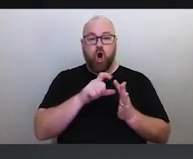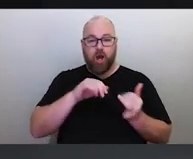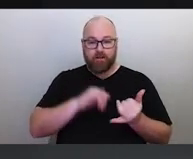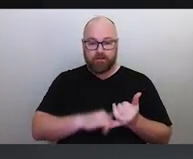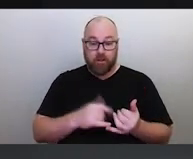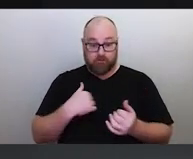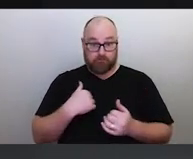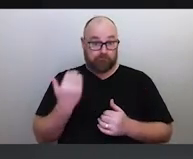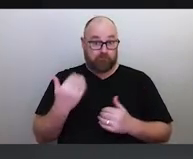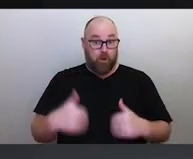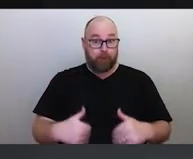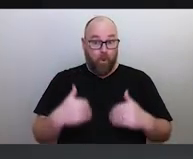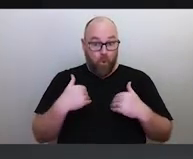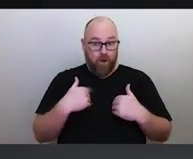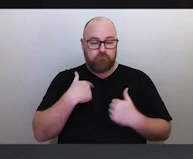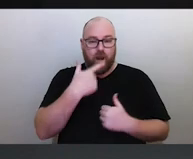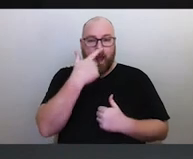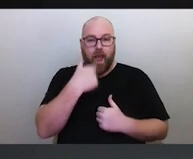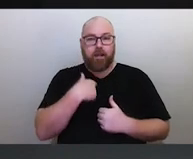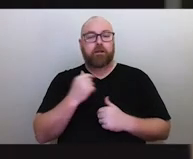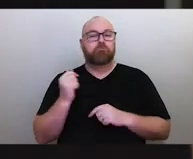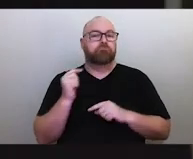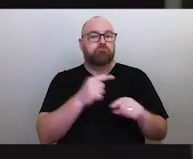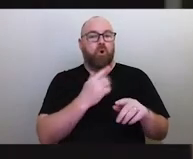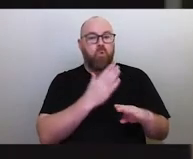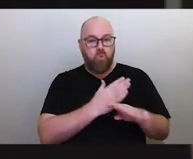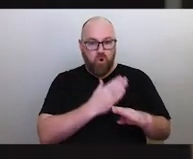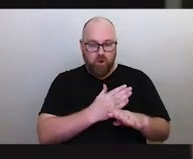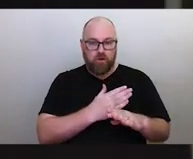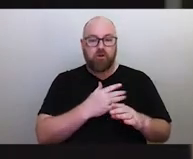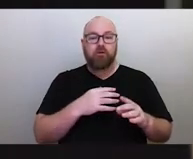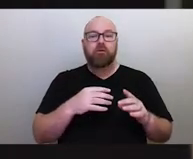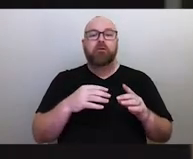I was lucky enough to go to work on Parramatta River